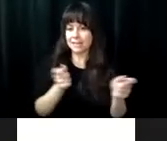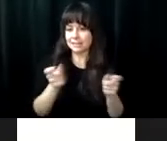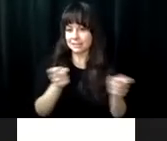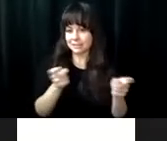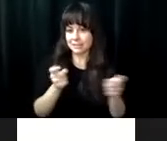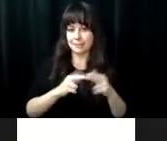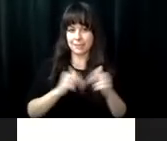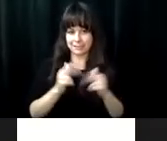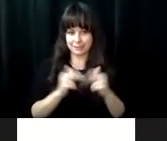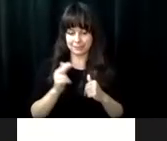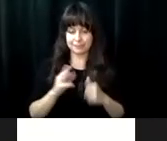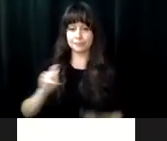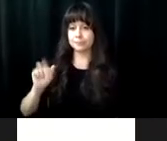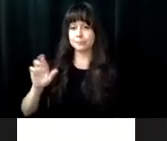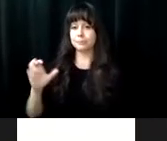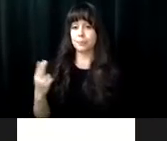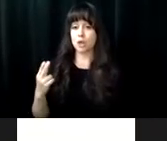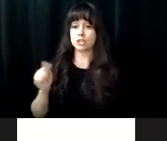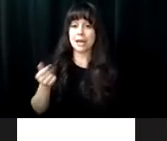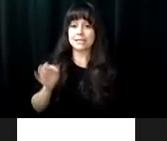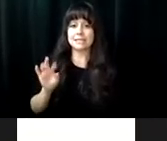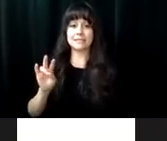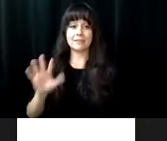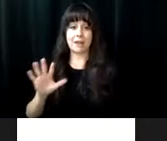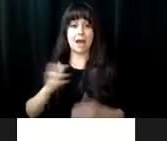a cafeteria that could serve approximately 65 persons